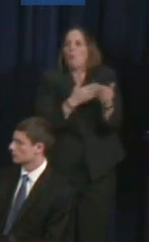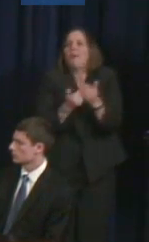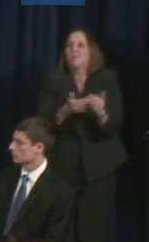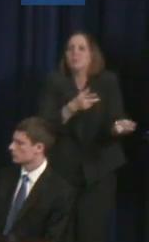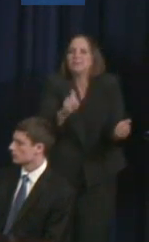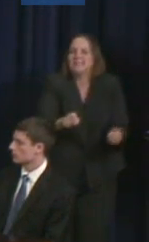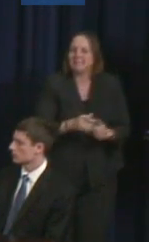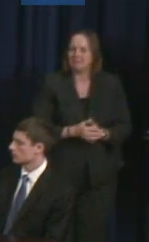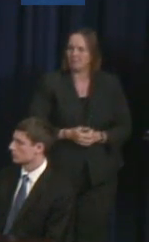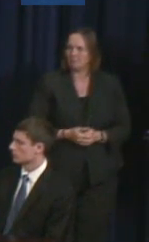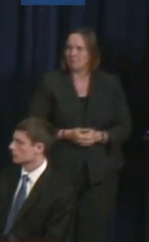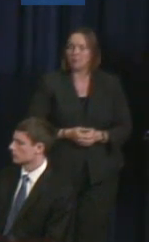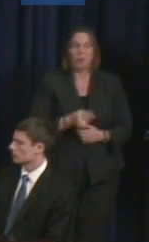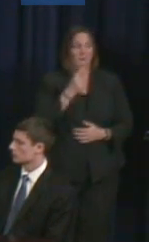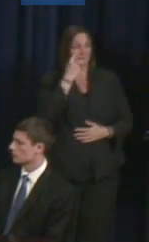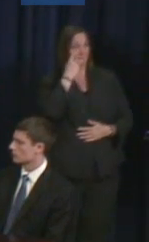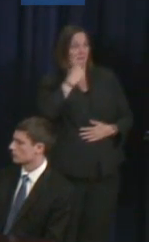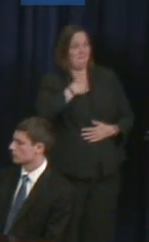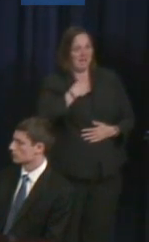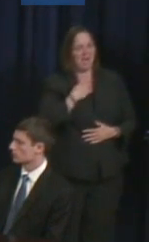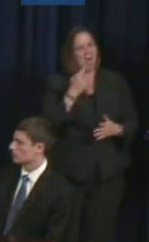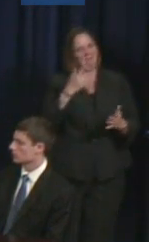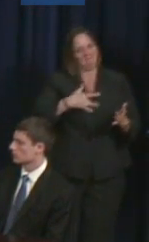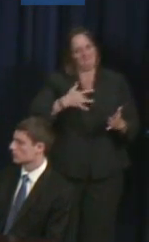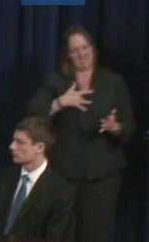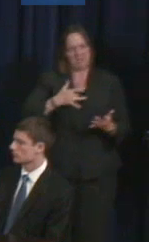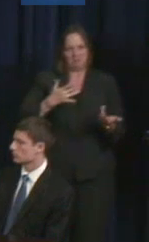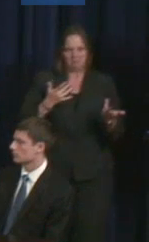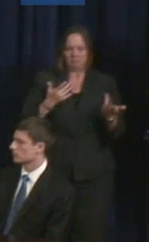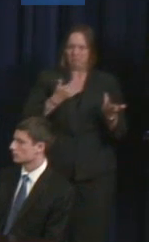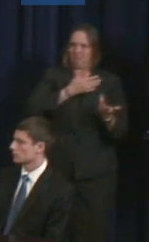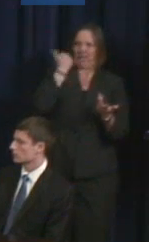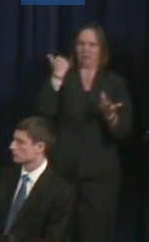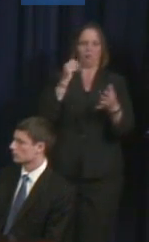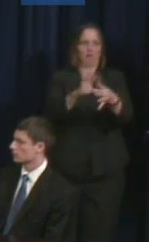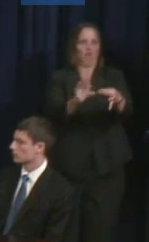just to be as vocal and as public and as open about it